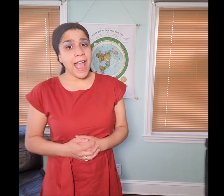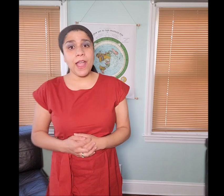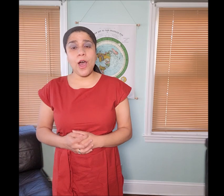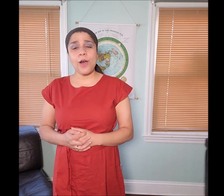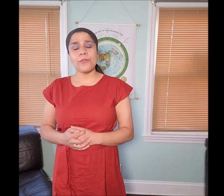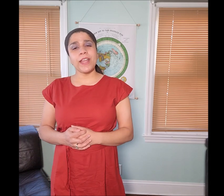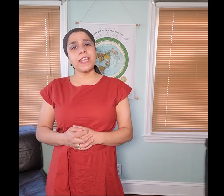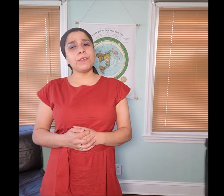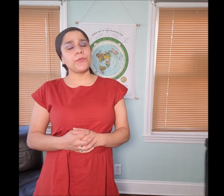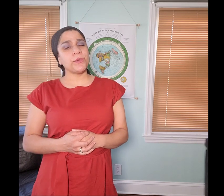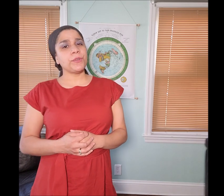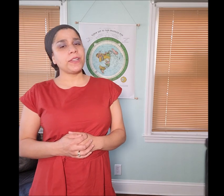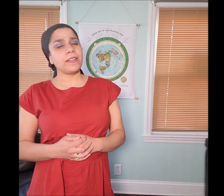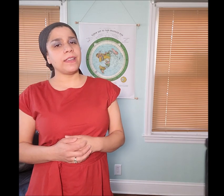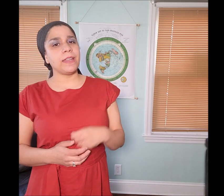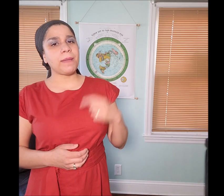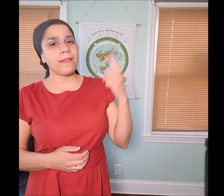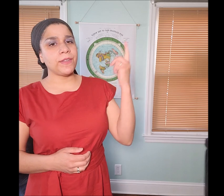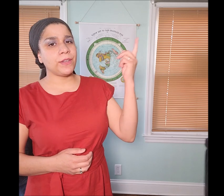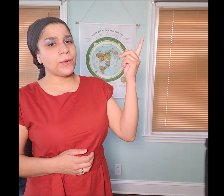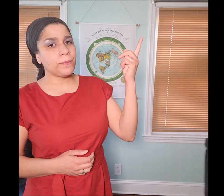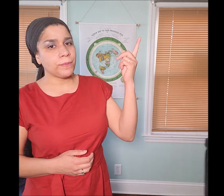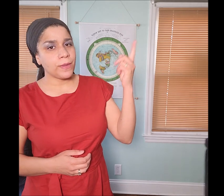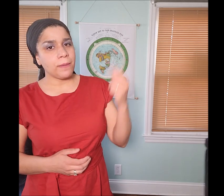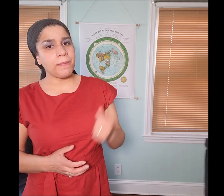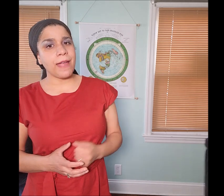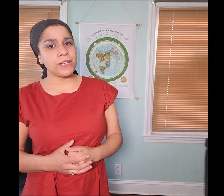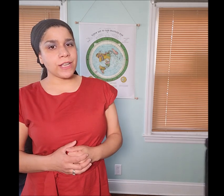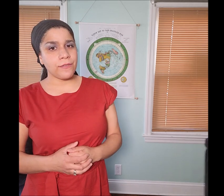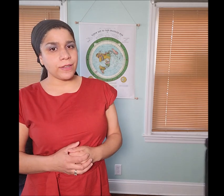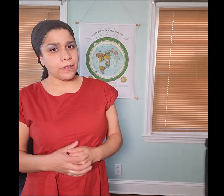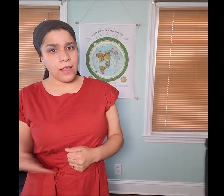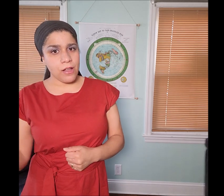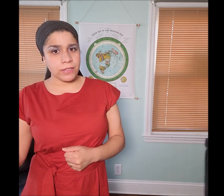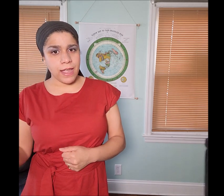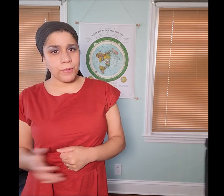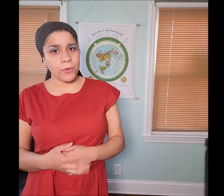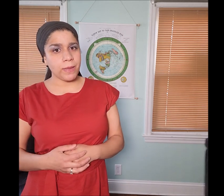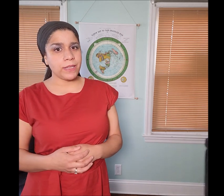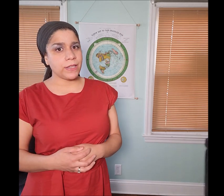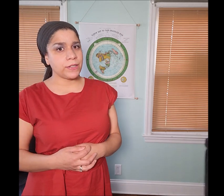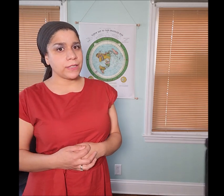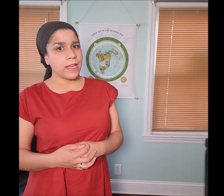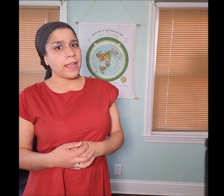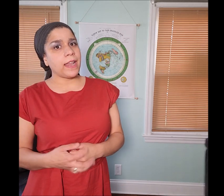I already refuted it in my video Marriage Covenant long time ago many years ago and